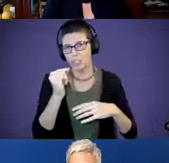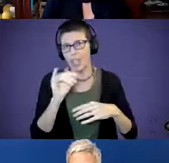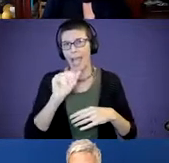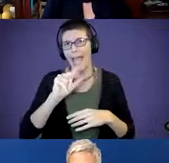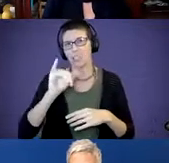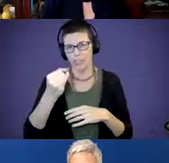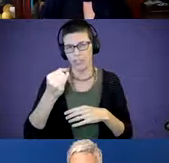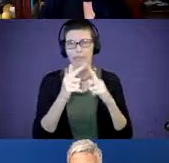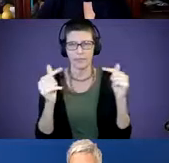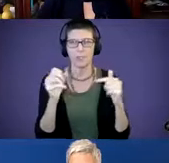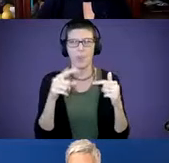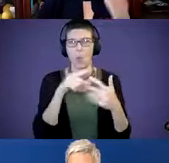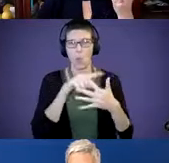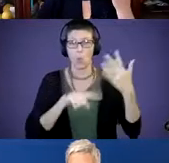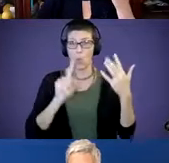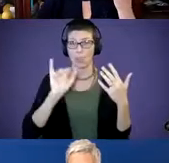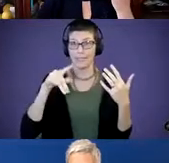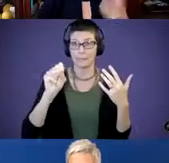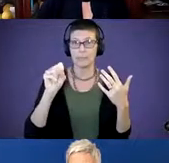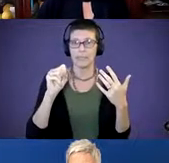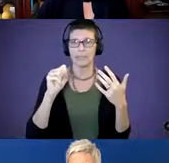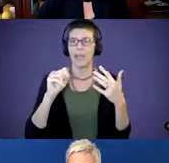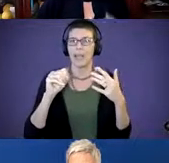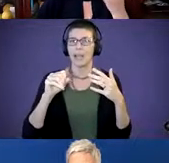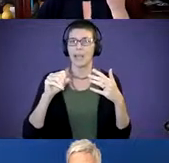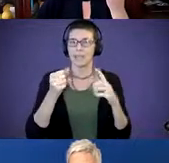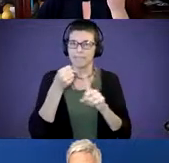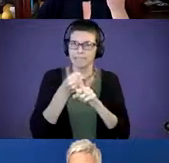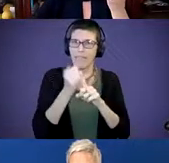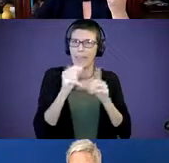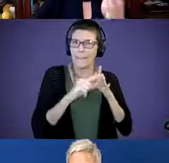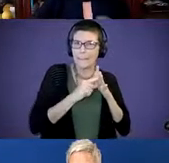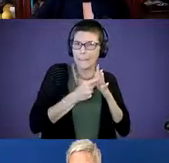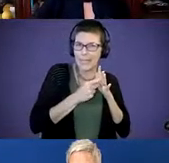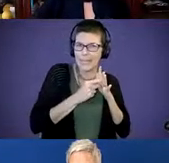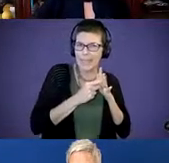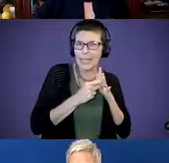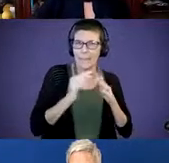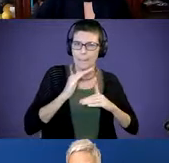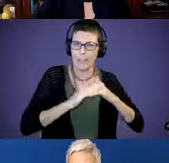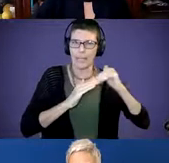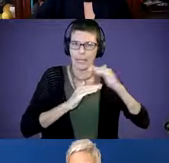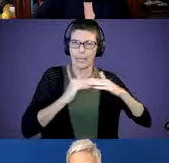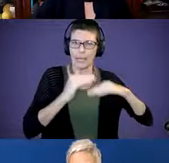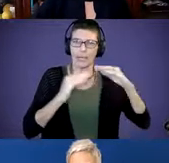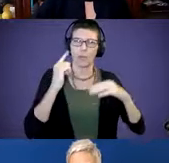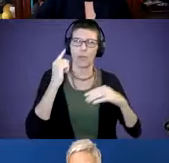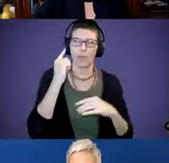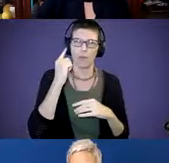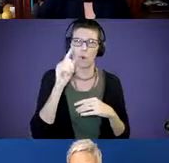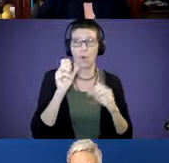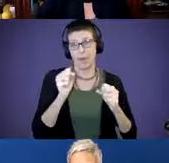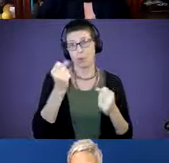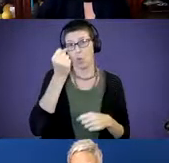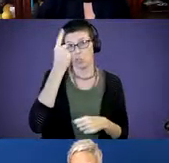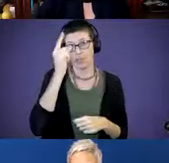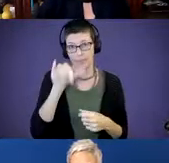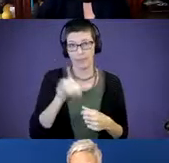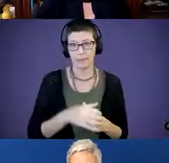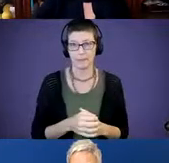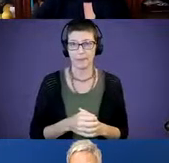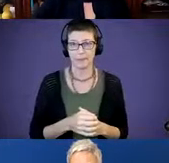So these tips get that beginning building block for being able to understand that. So, let's look